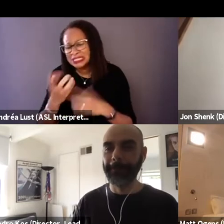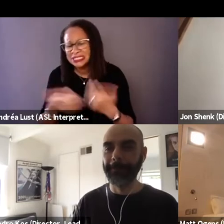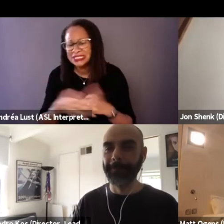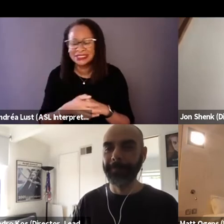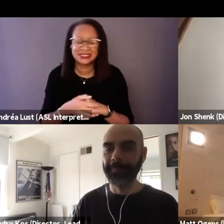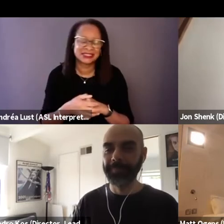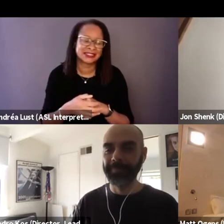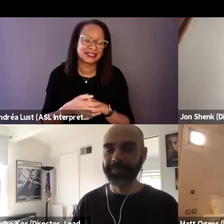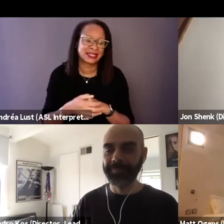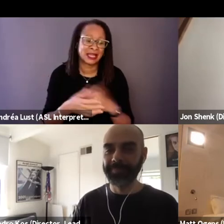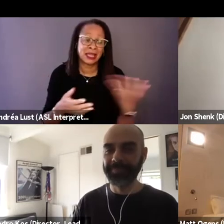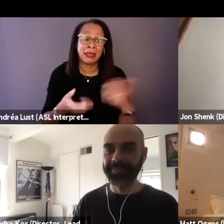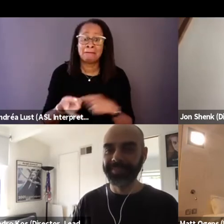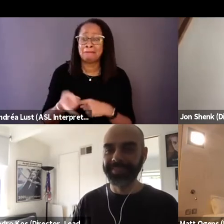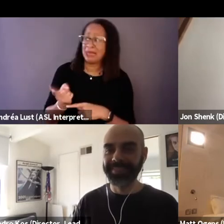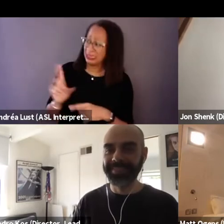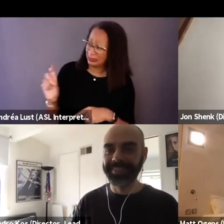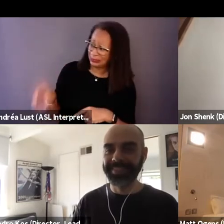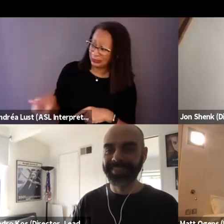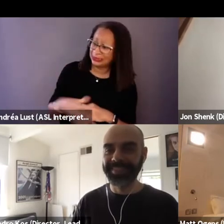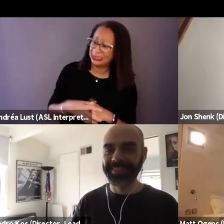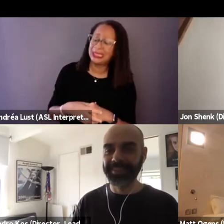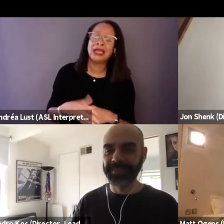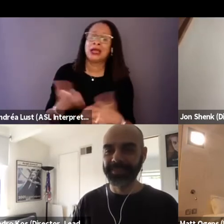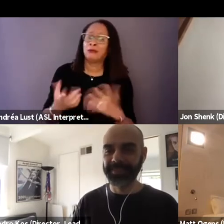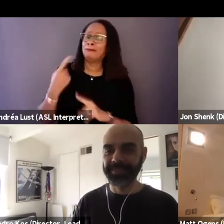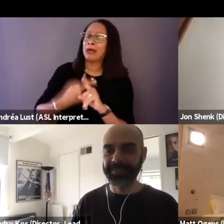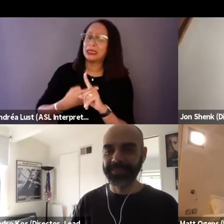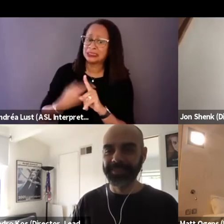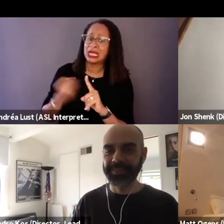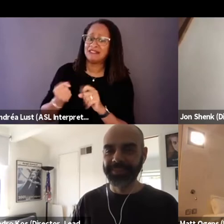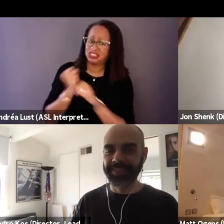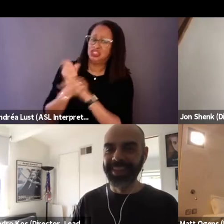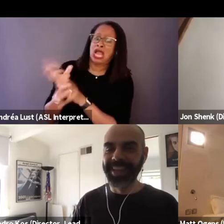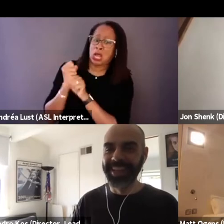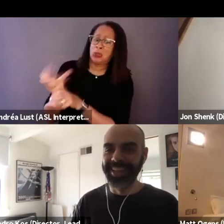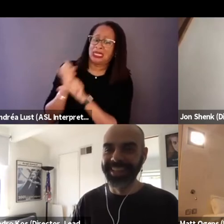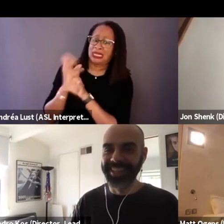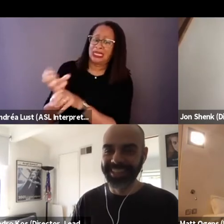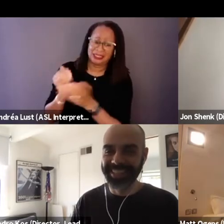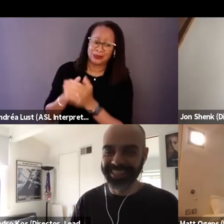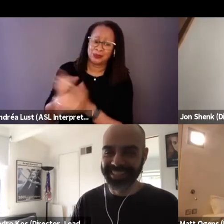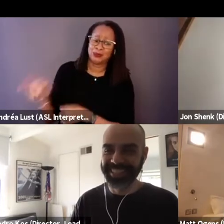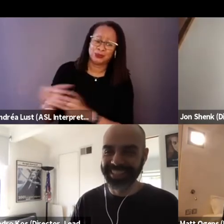Minutes. - I mean- It was a month of shouting. Yeah. - Yes, yes.